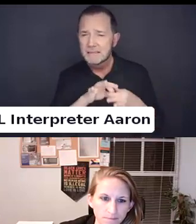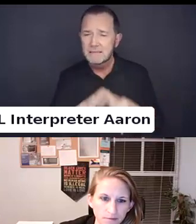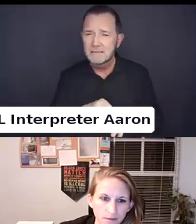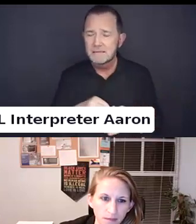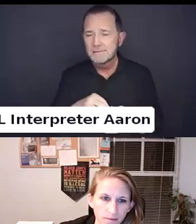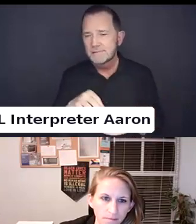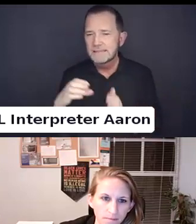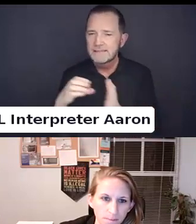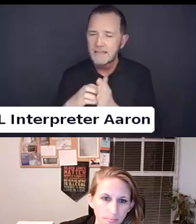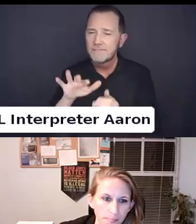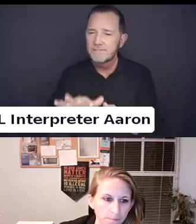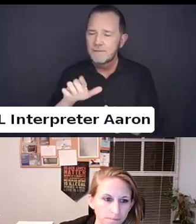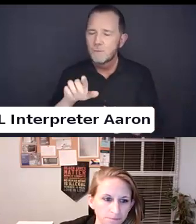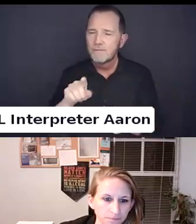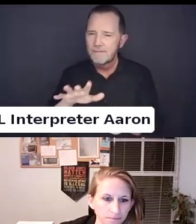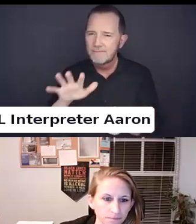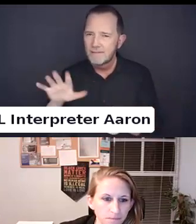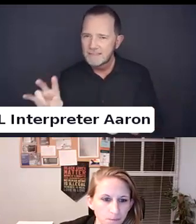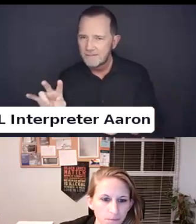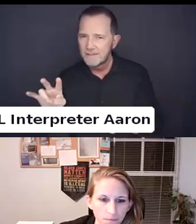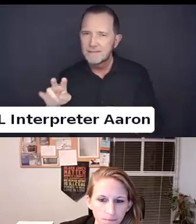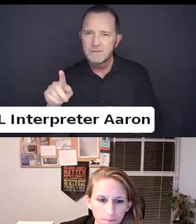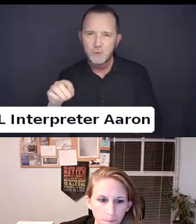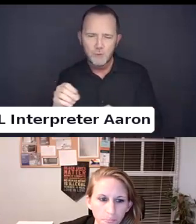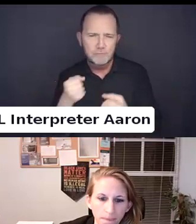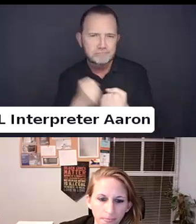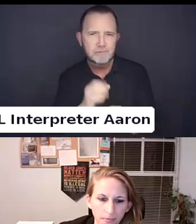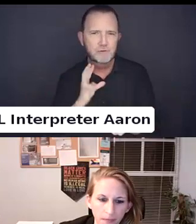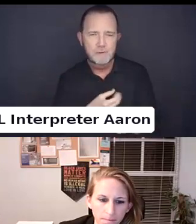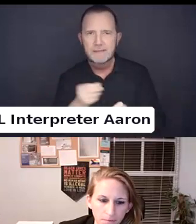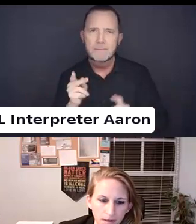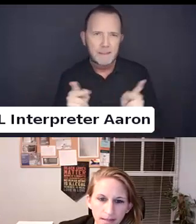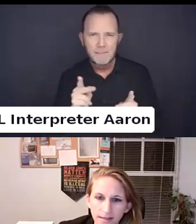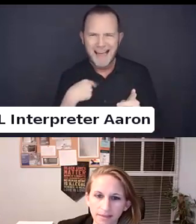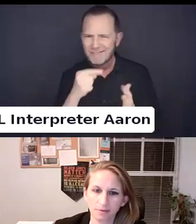But it is being used by advocates. I'm sorry.